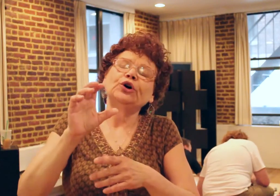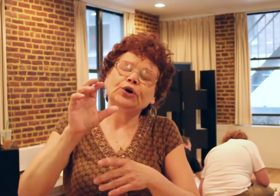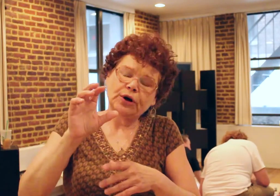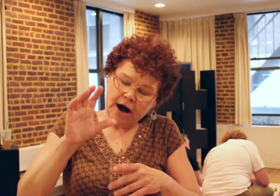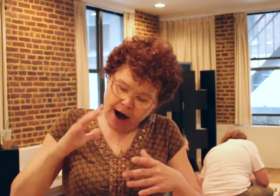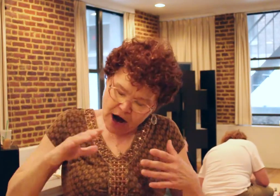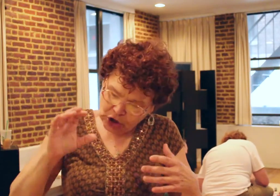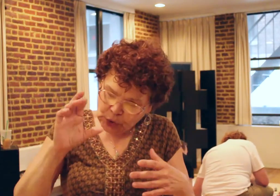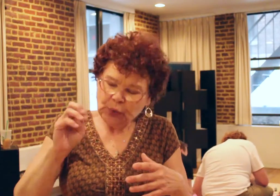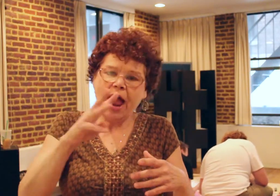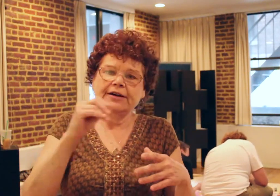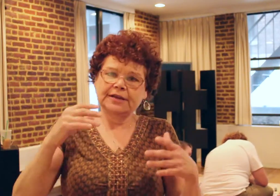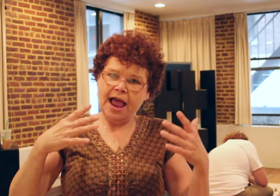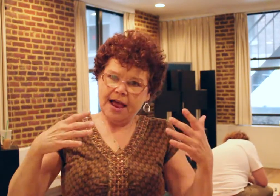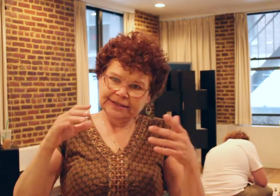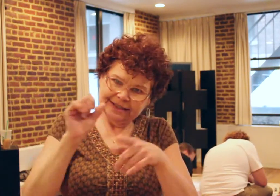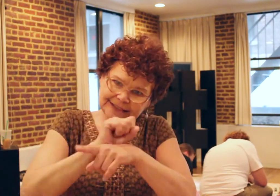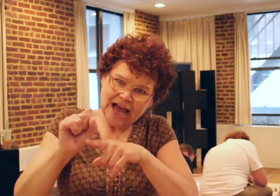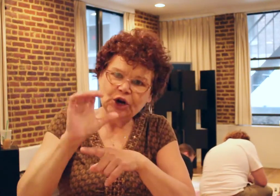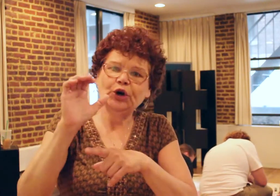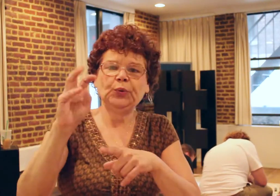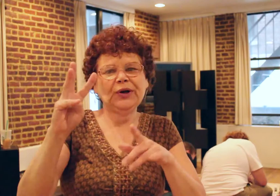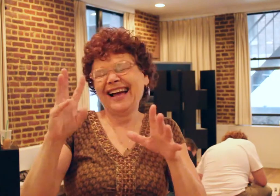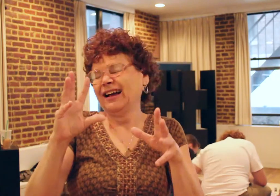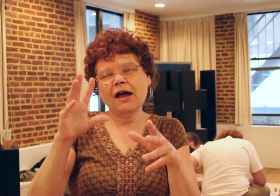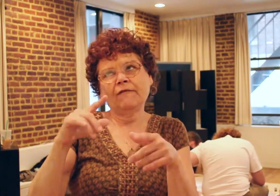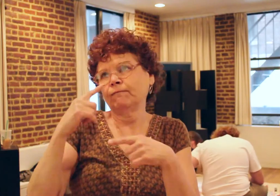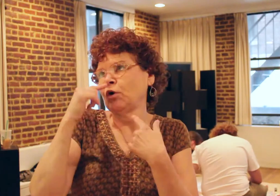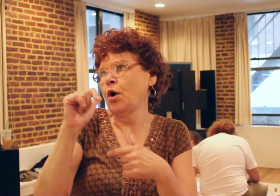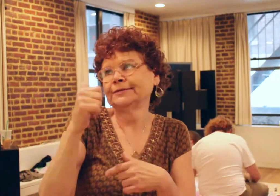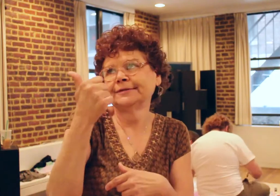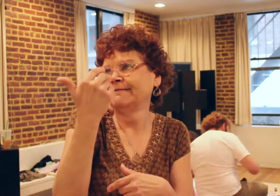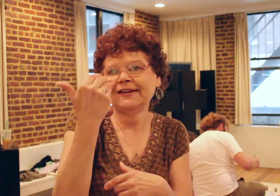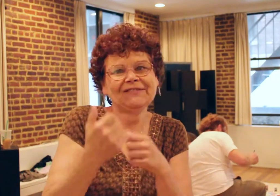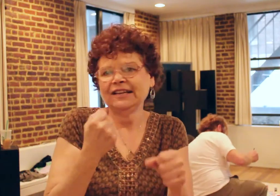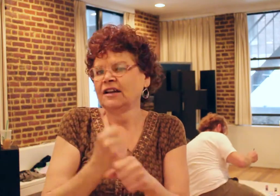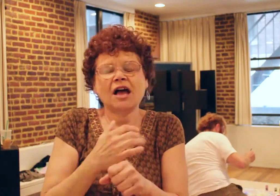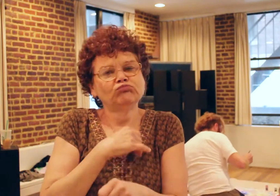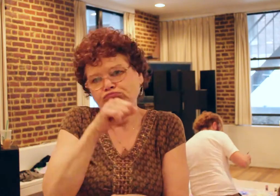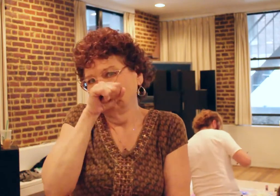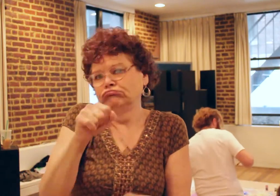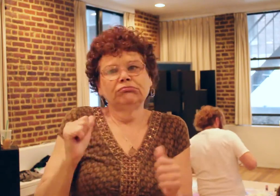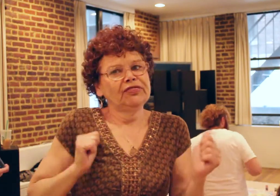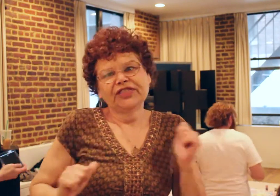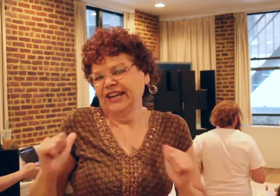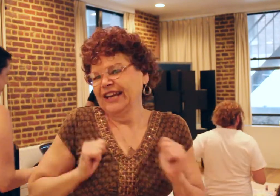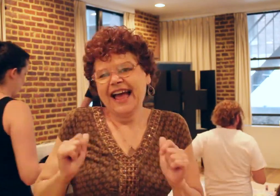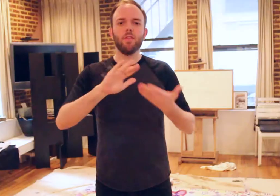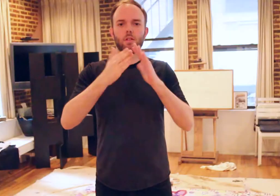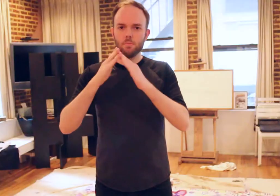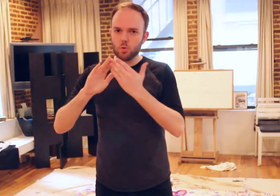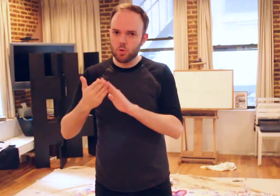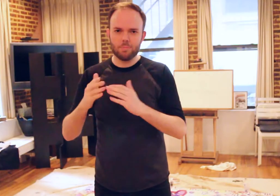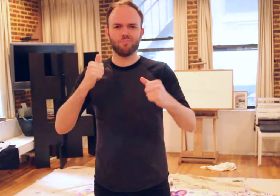designer and stage crew for 10 - 15 years. I just love theatre! Community!